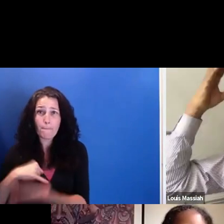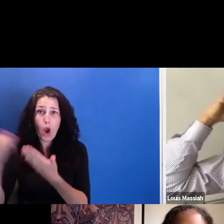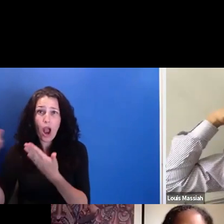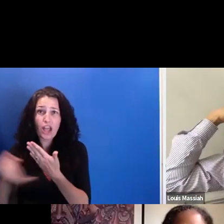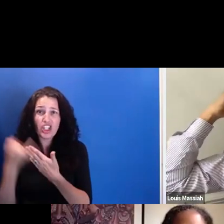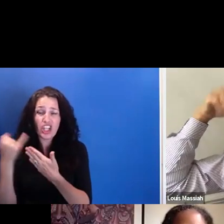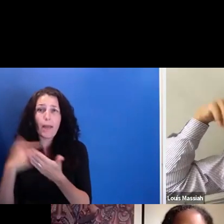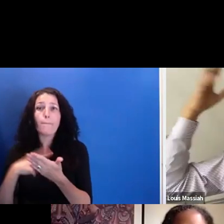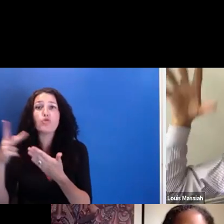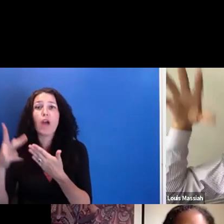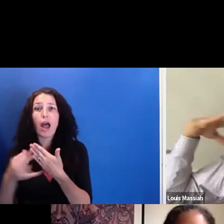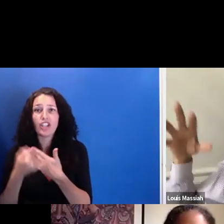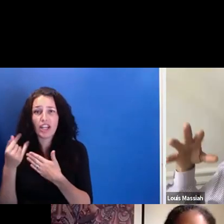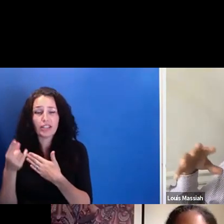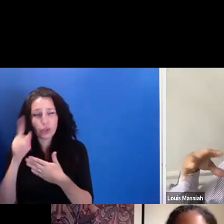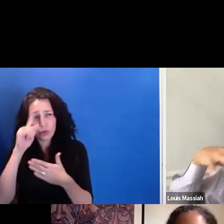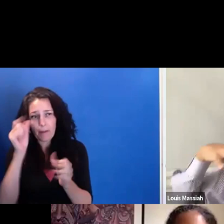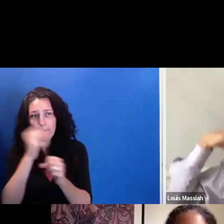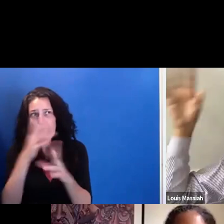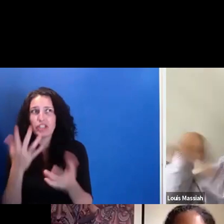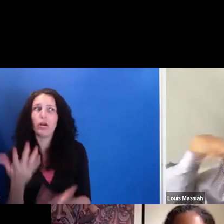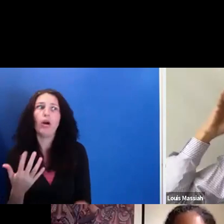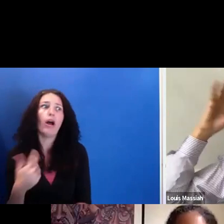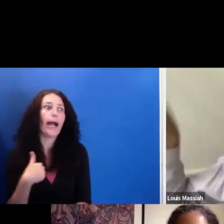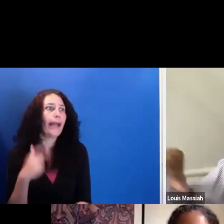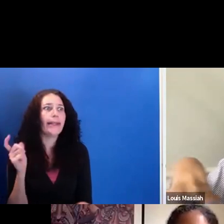that you're imagining requires huge amounts of technology,